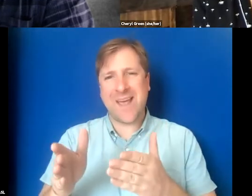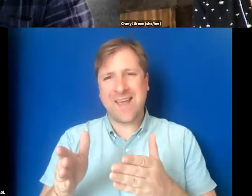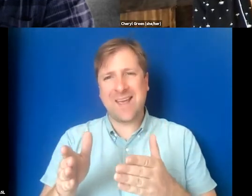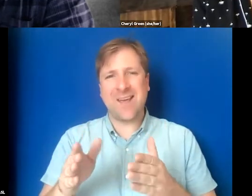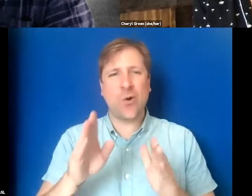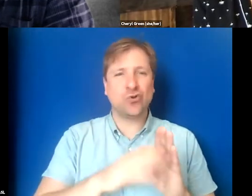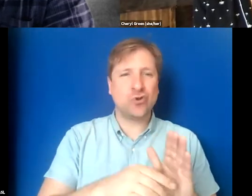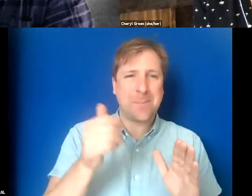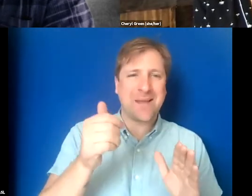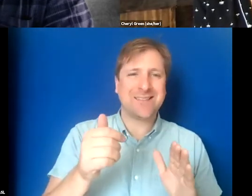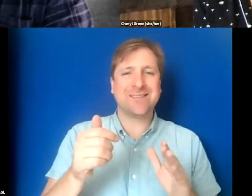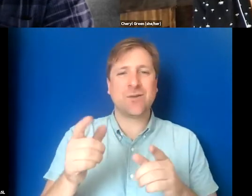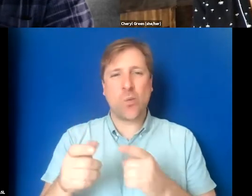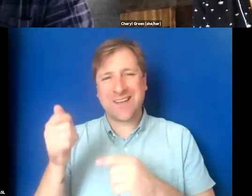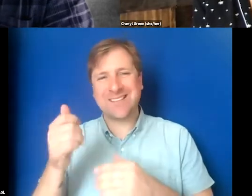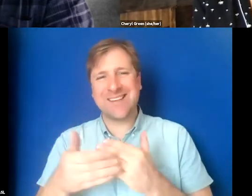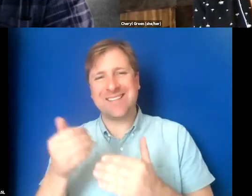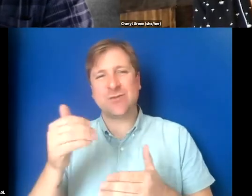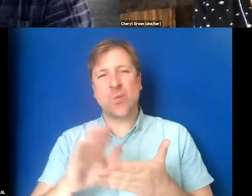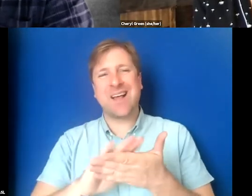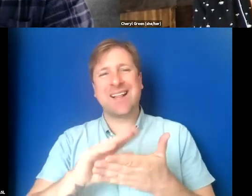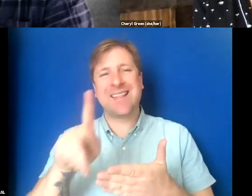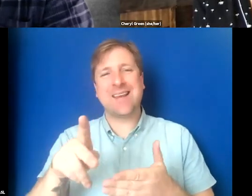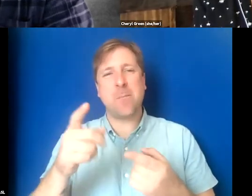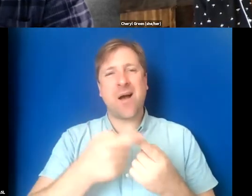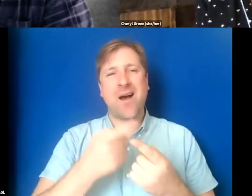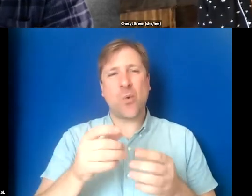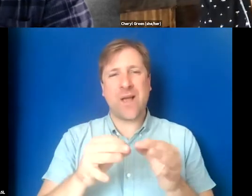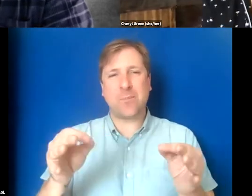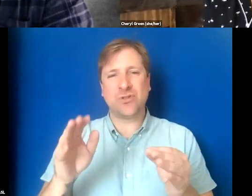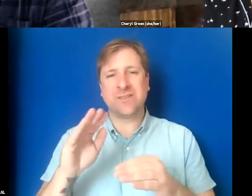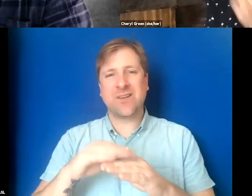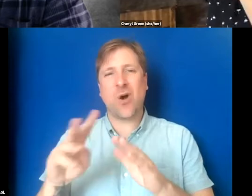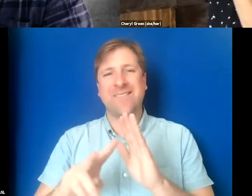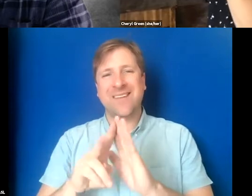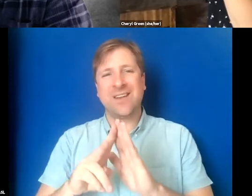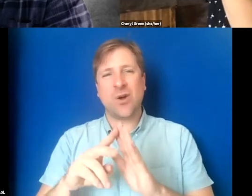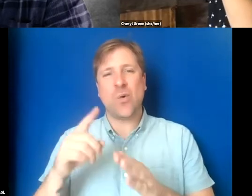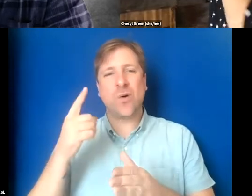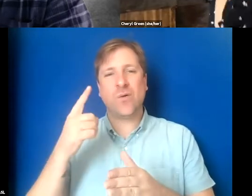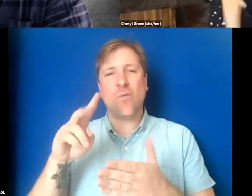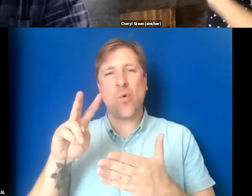quickest and most efficient to clean up auto captions on a video to readable ones.